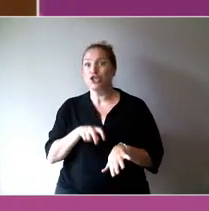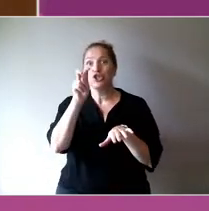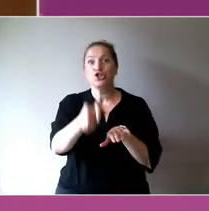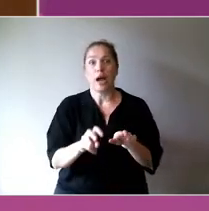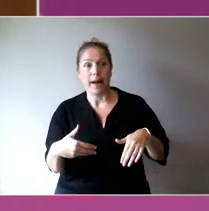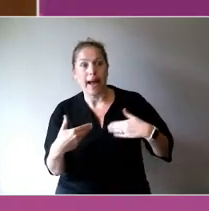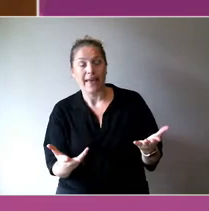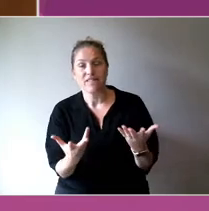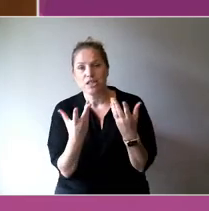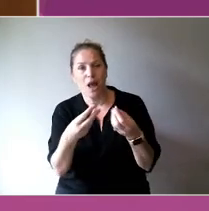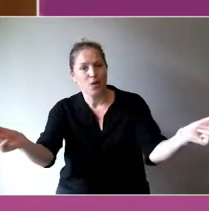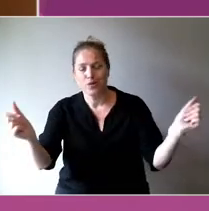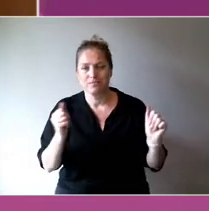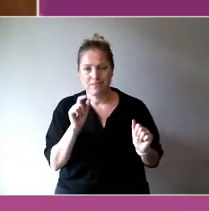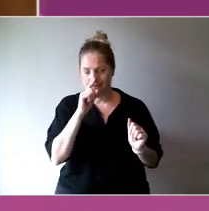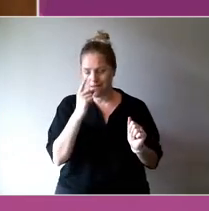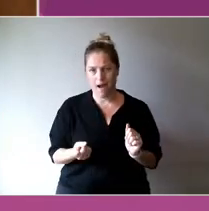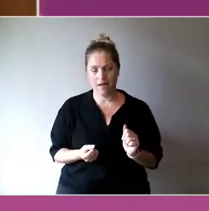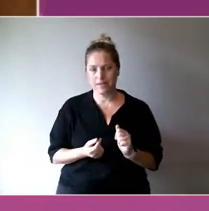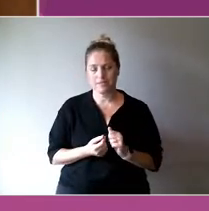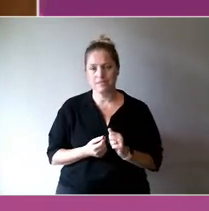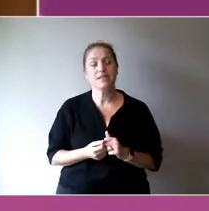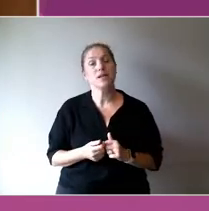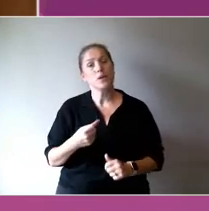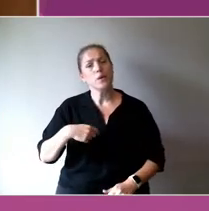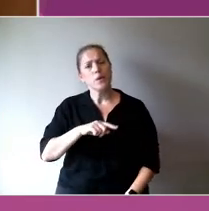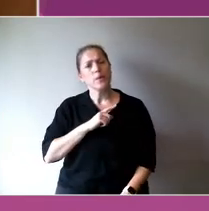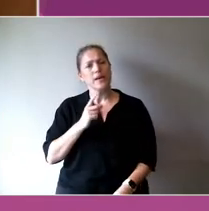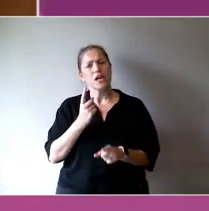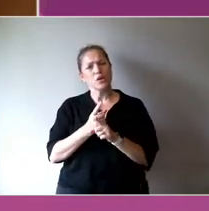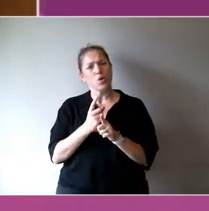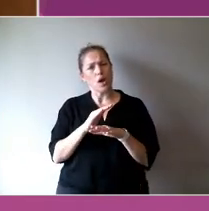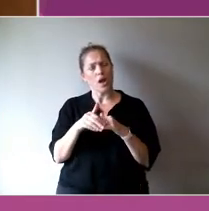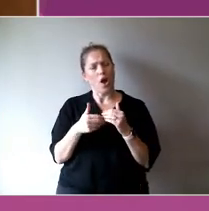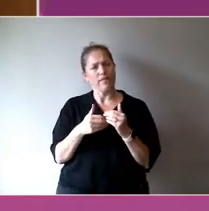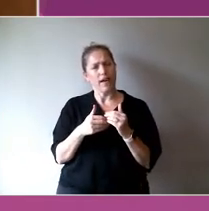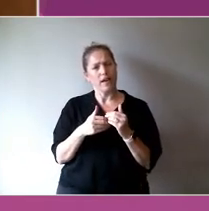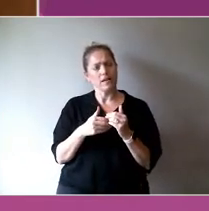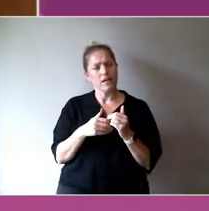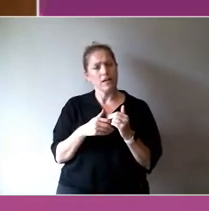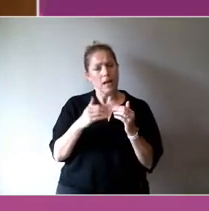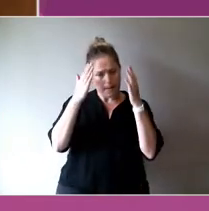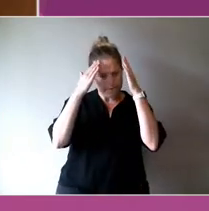Because we're not really talking here about two sectors, mental health and the arts.